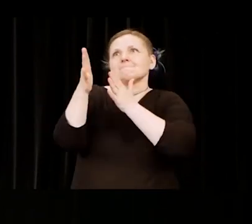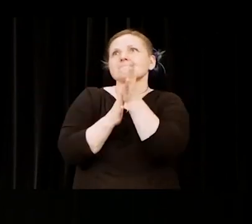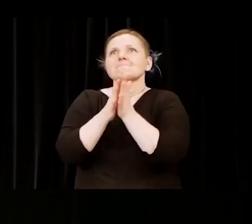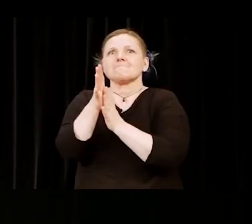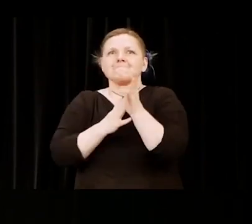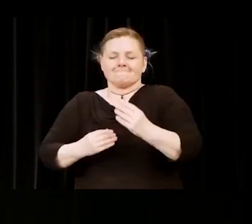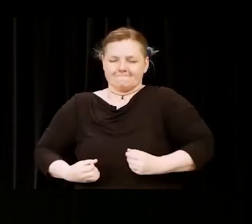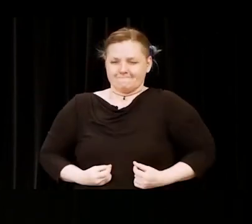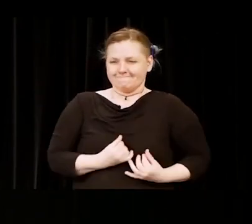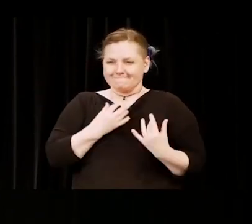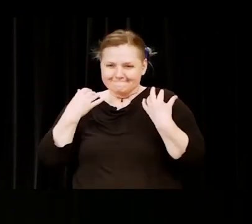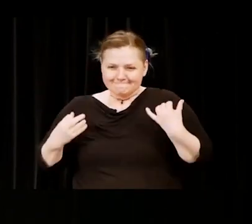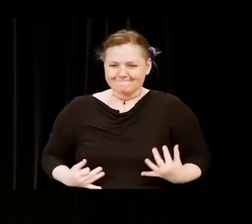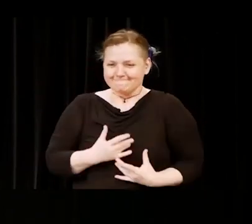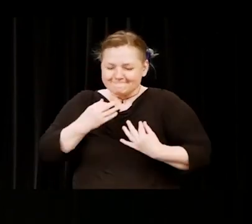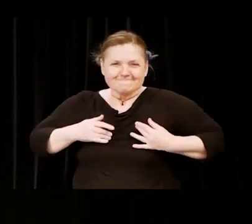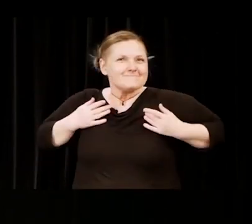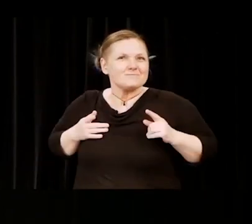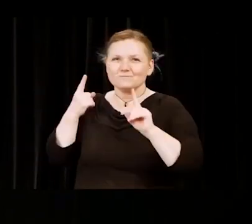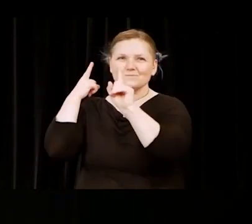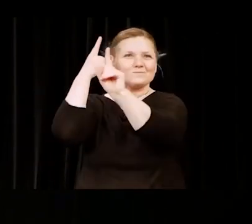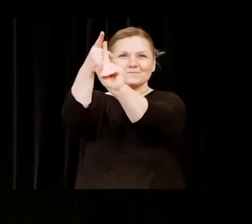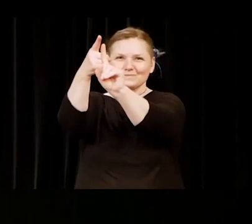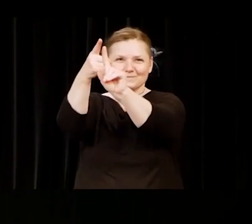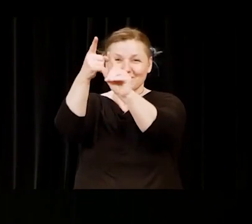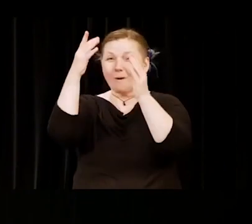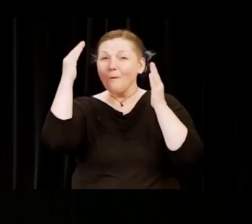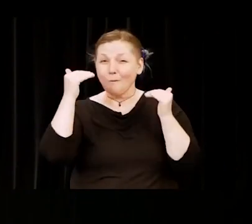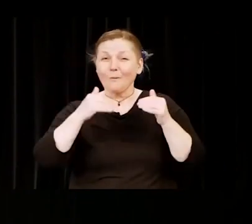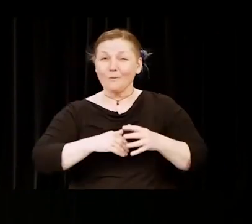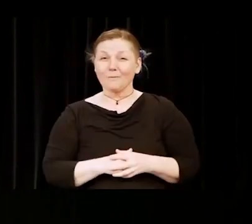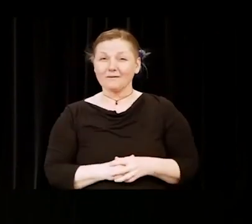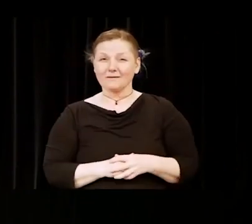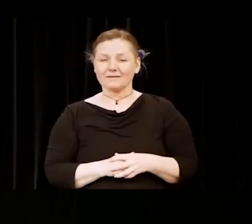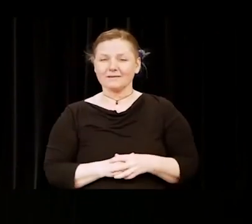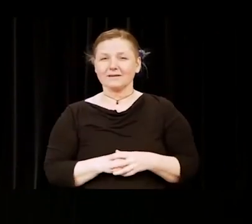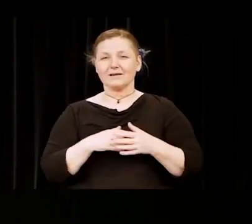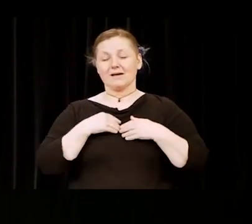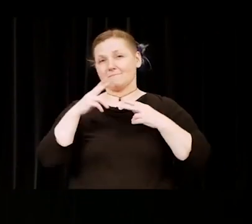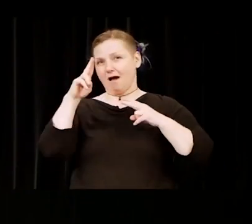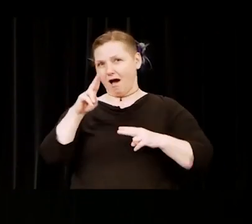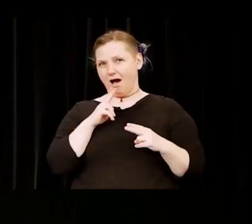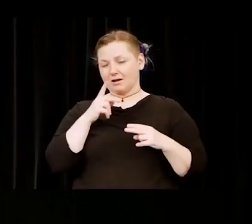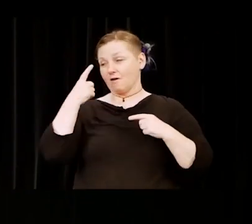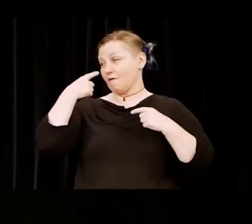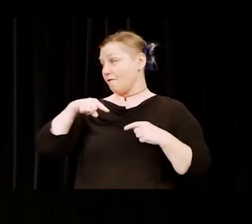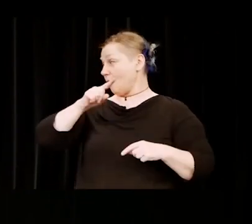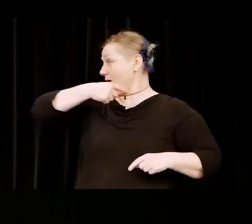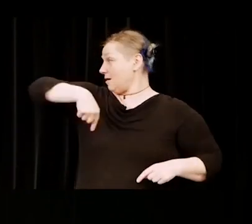On behalf of the College's Board of trustees, HCC faculty and staff, and alumni